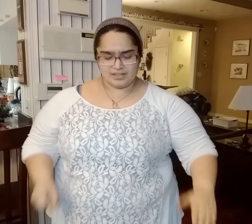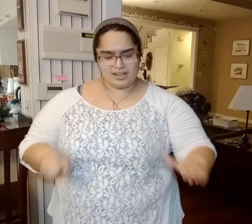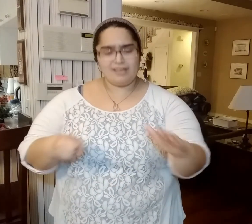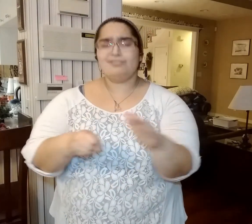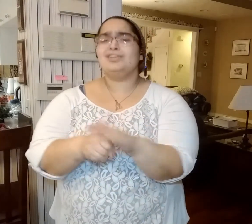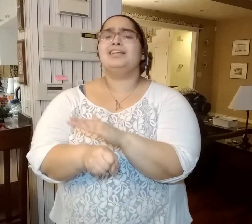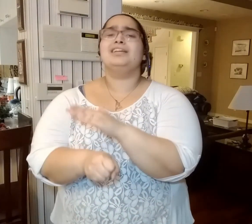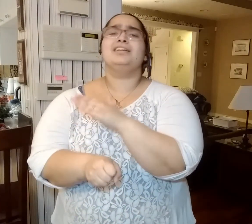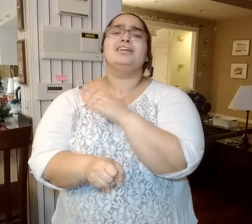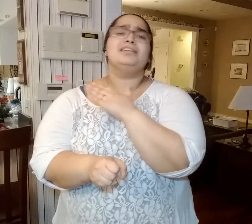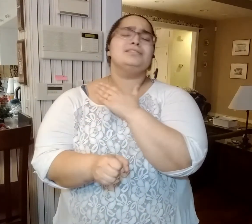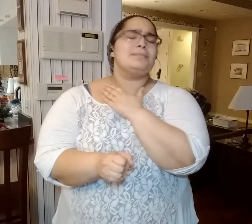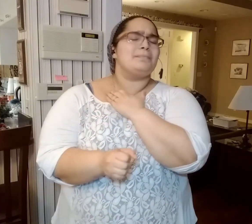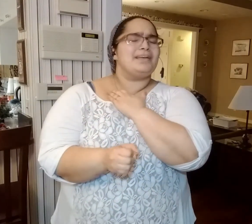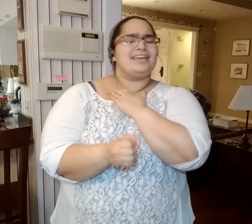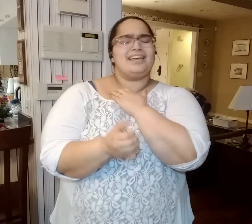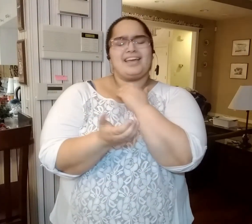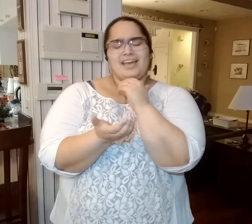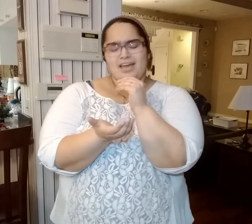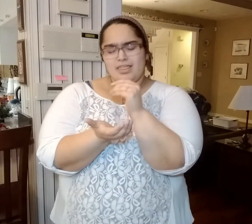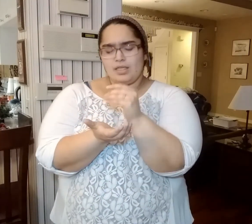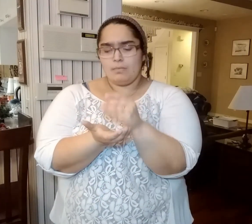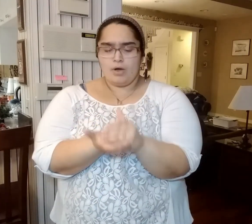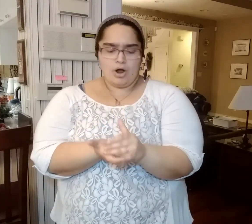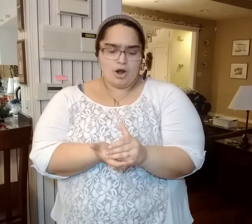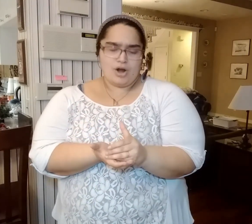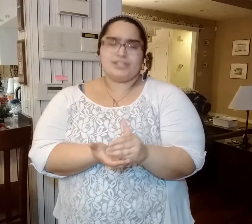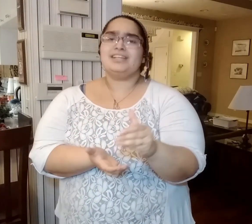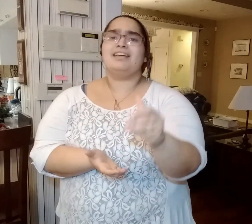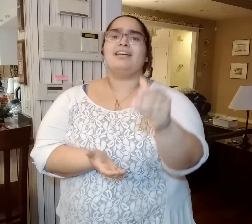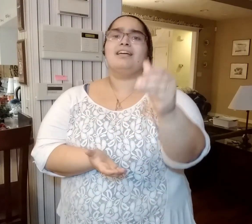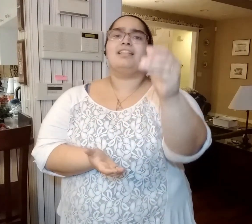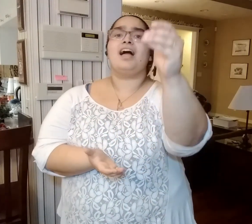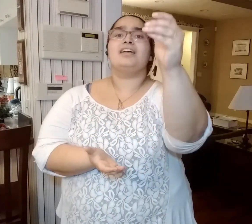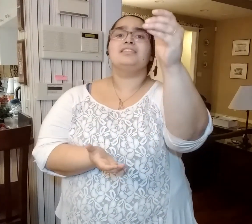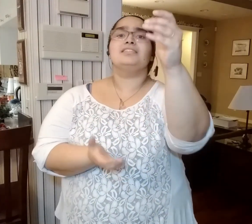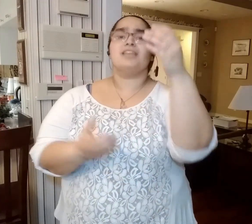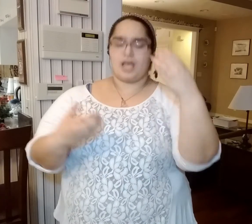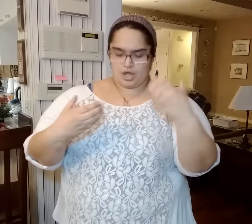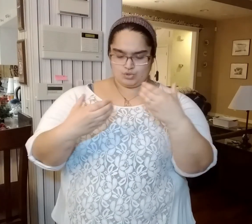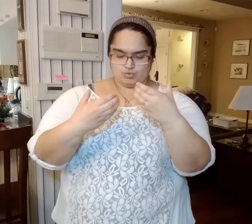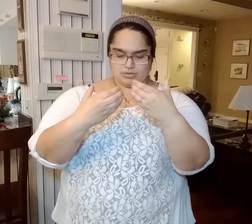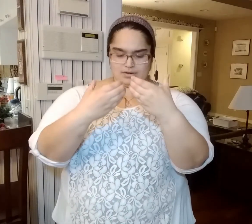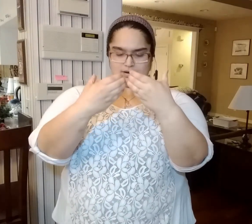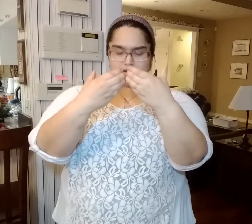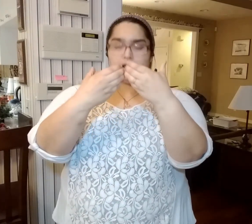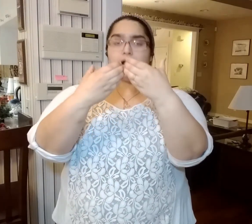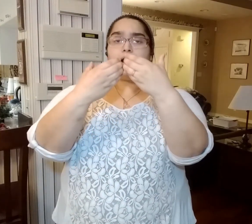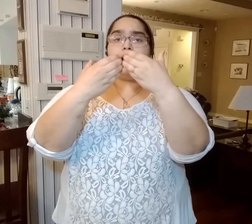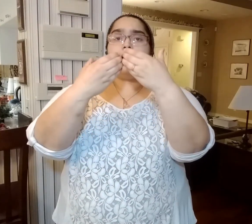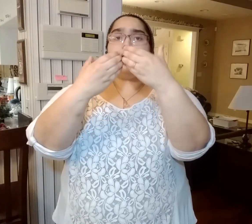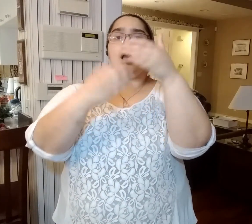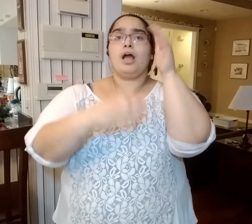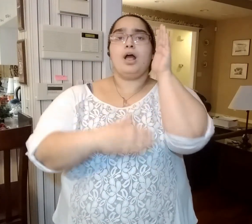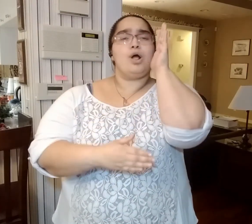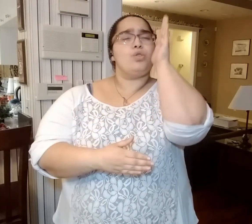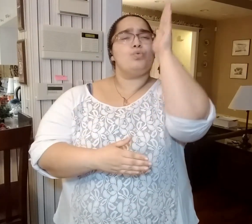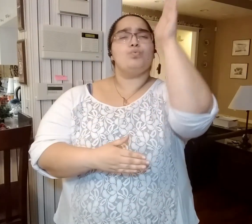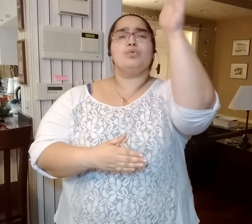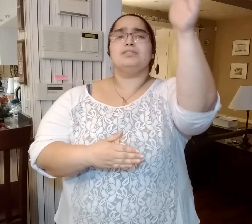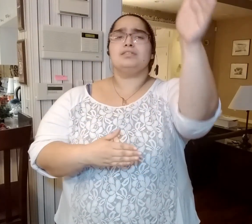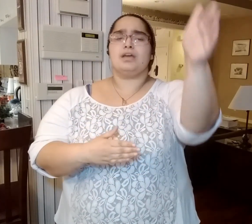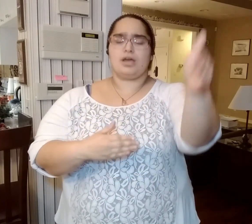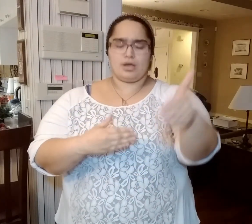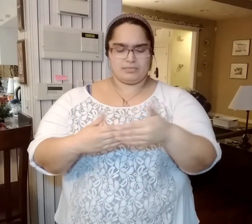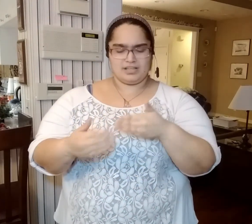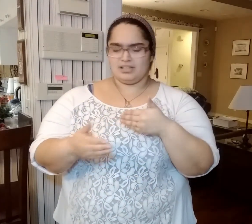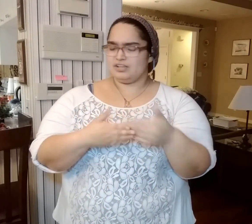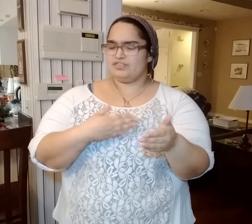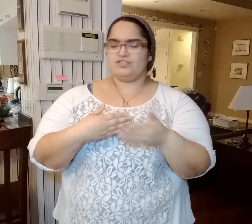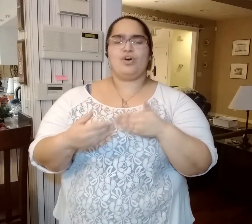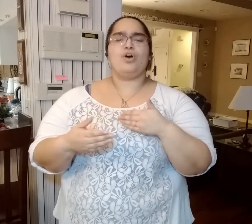Fill to me the parting glass and drink a health whate'er befalls.